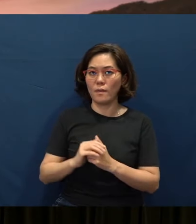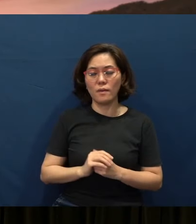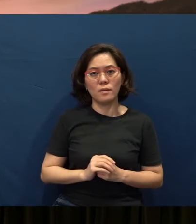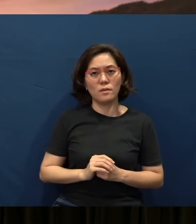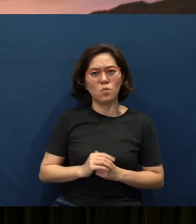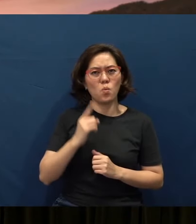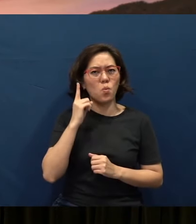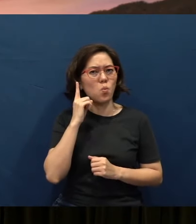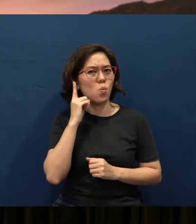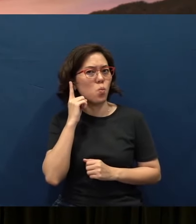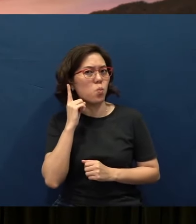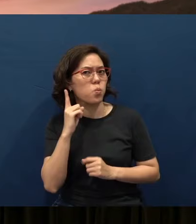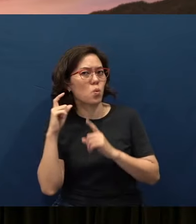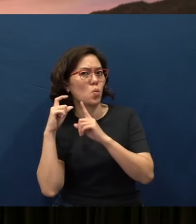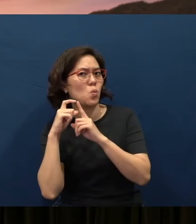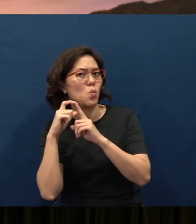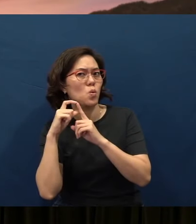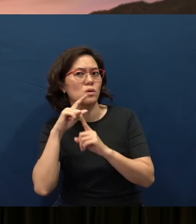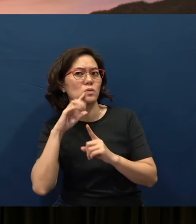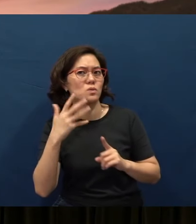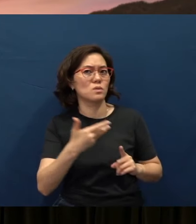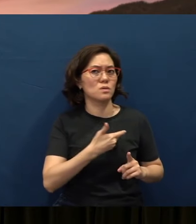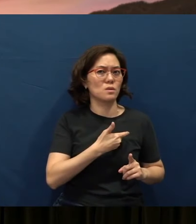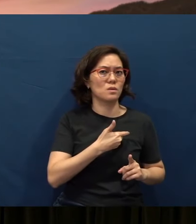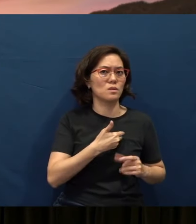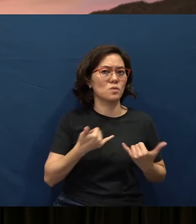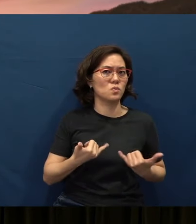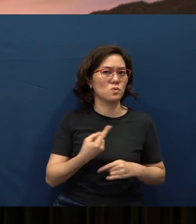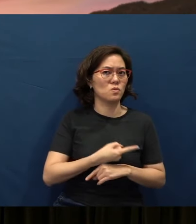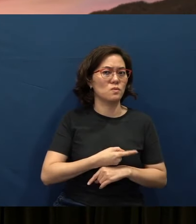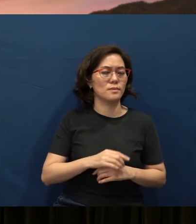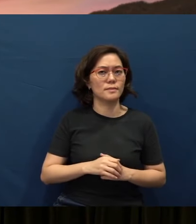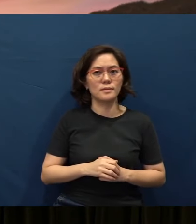What is that word You're speaking into my heart today?”